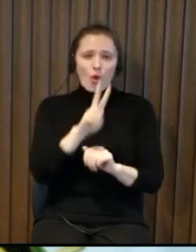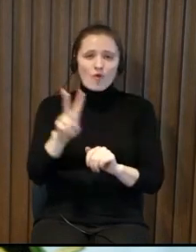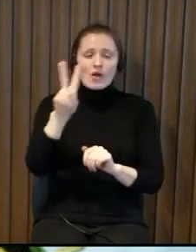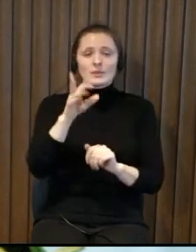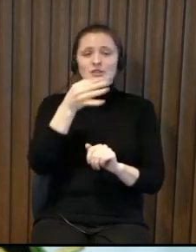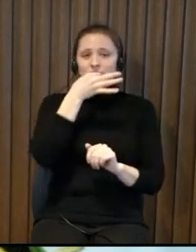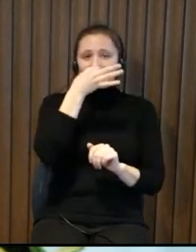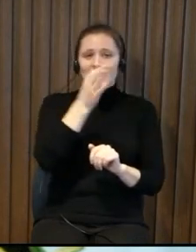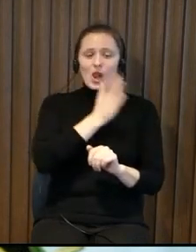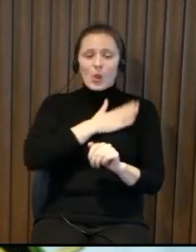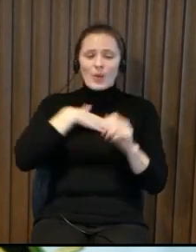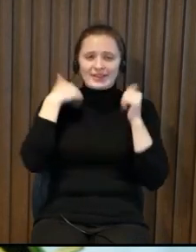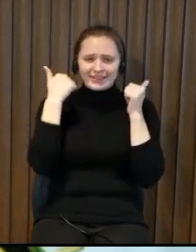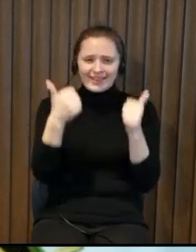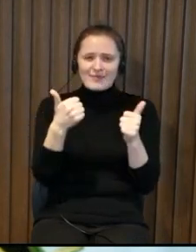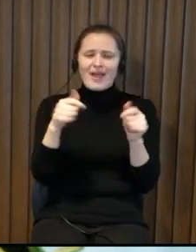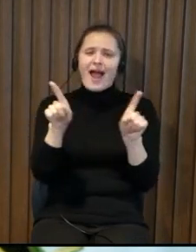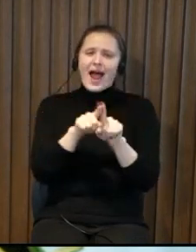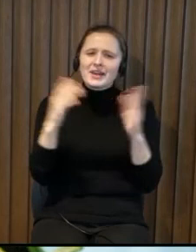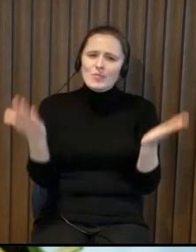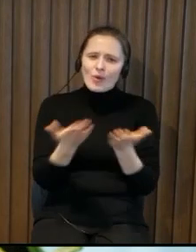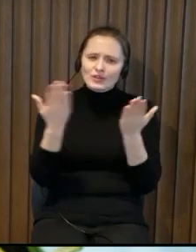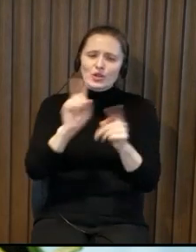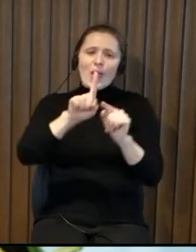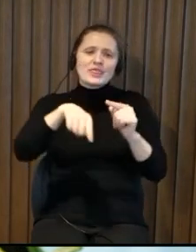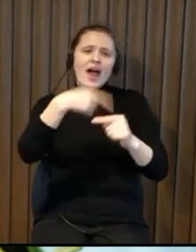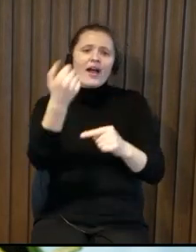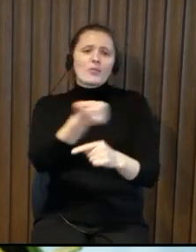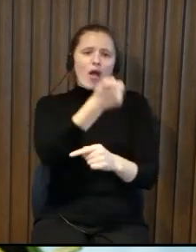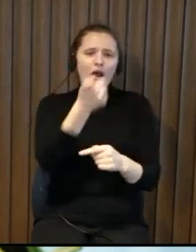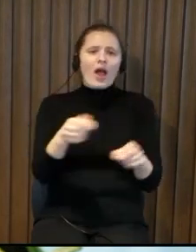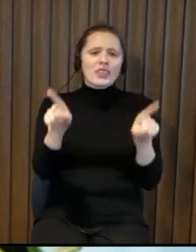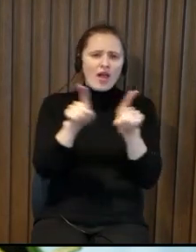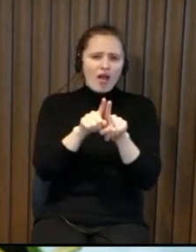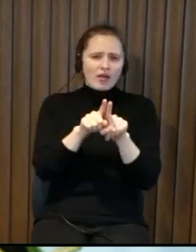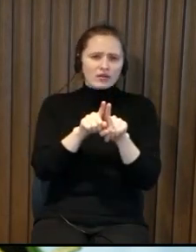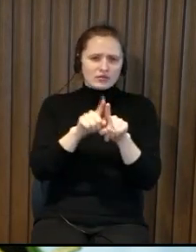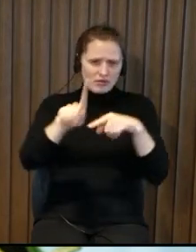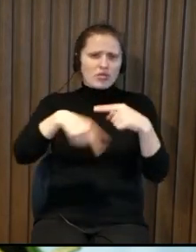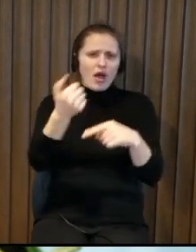you said it after a couple of days after the 18th of november and next year we will